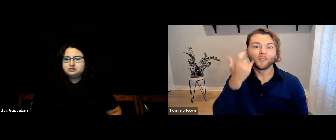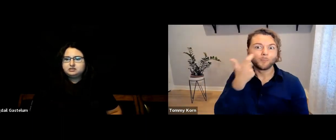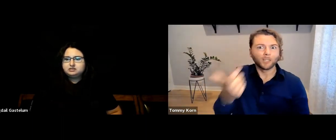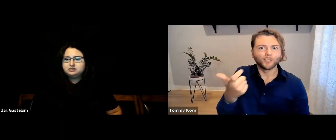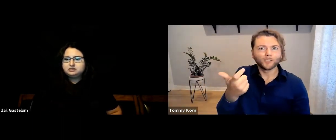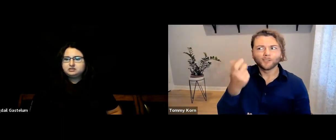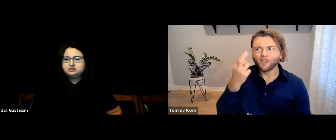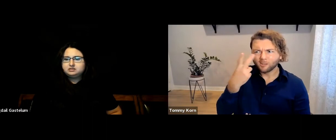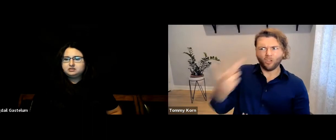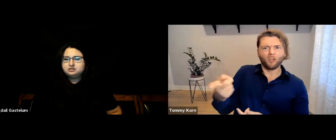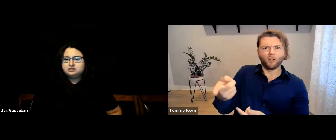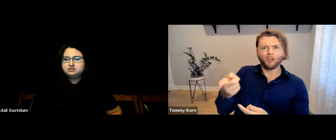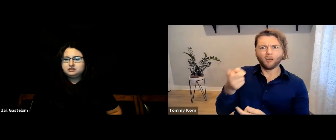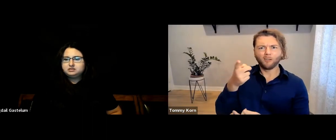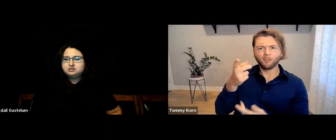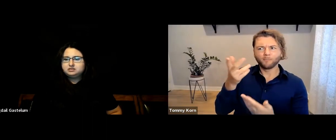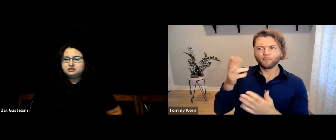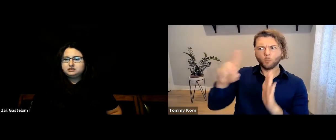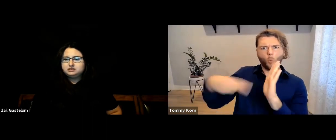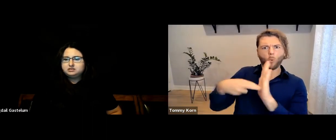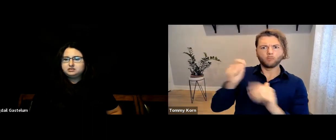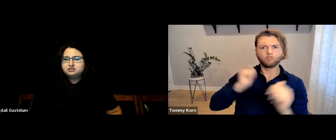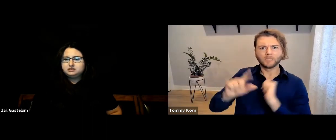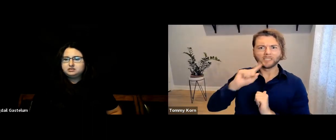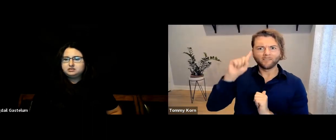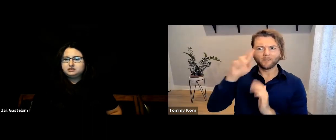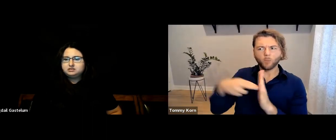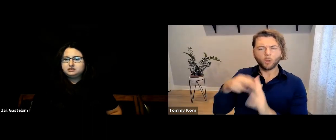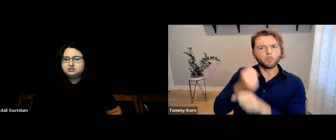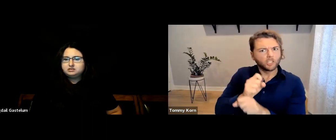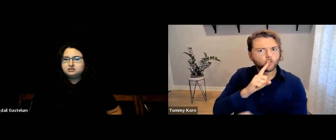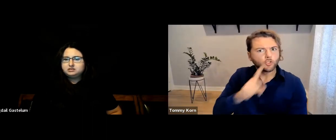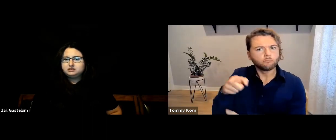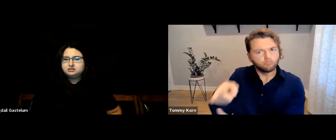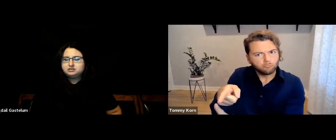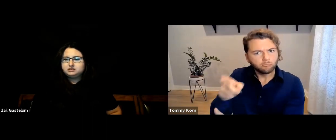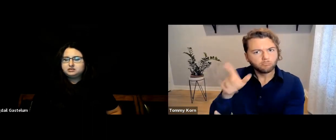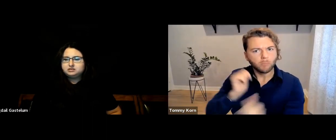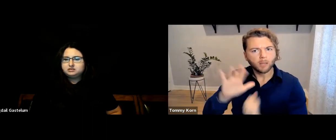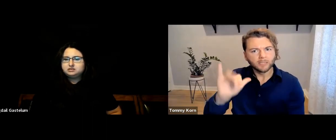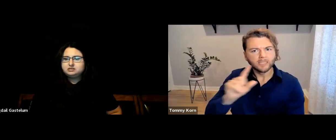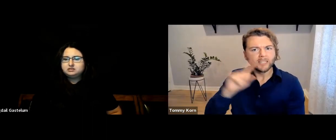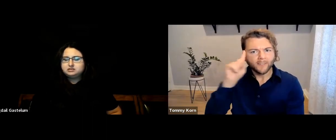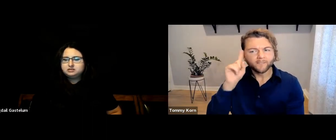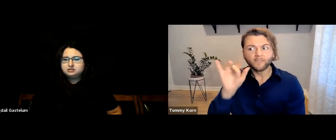If you see a Deaf role, find out if the actor is also Deaf,